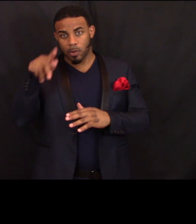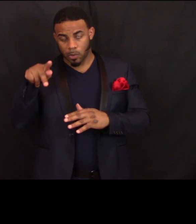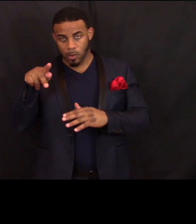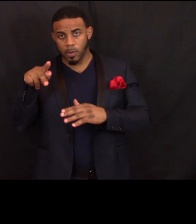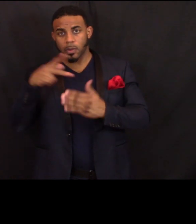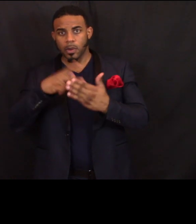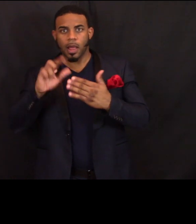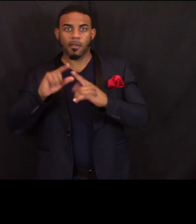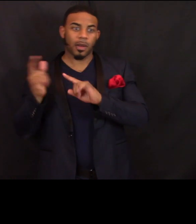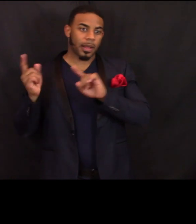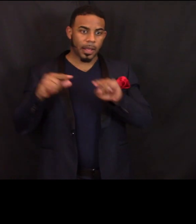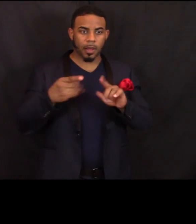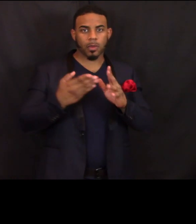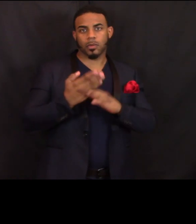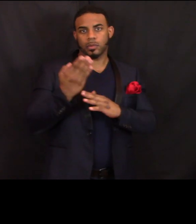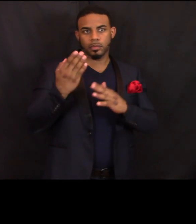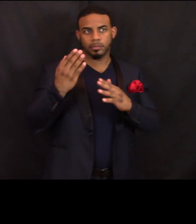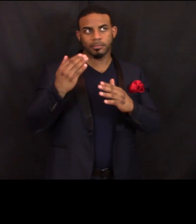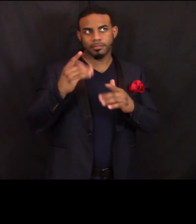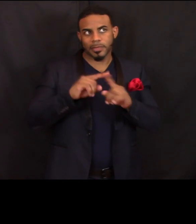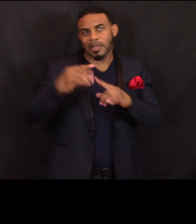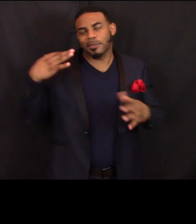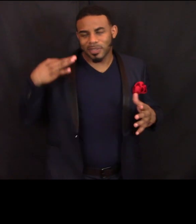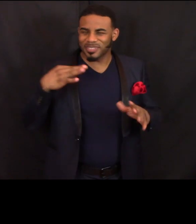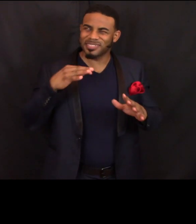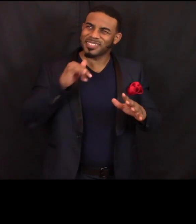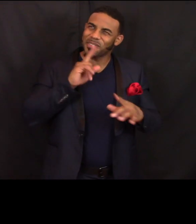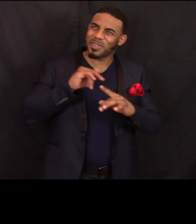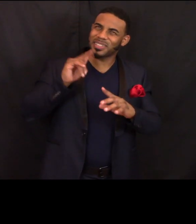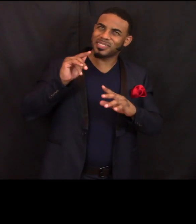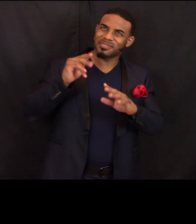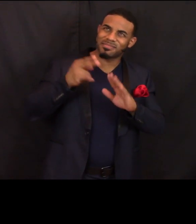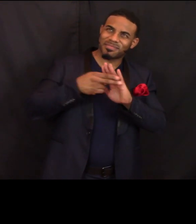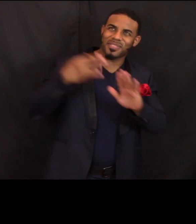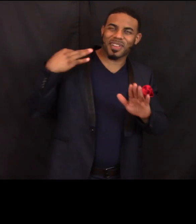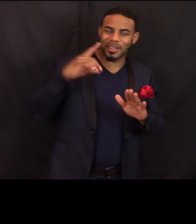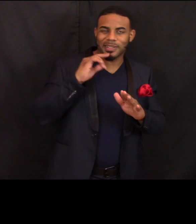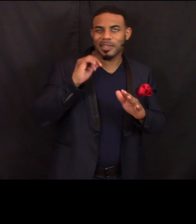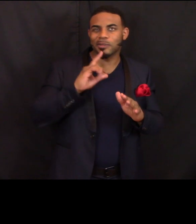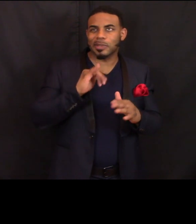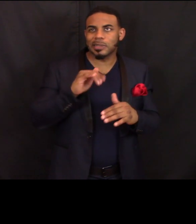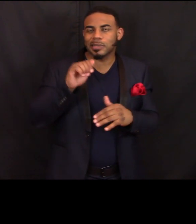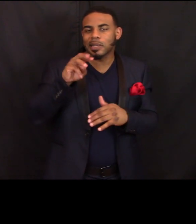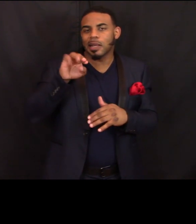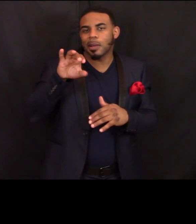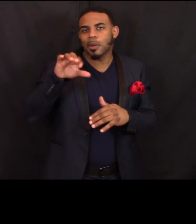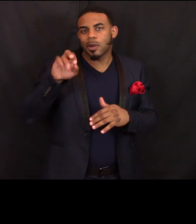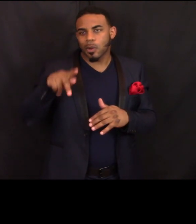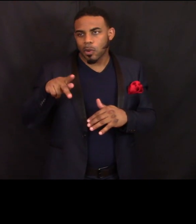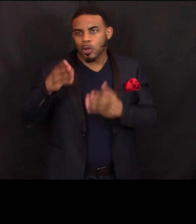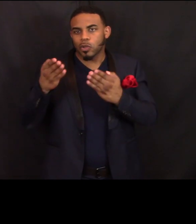as an AmeriCorps volunteer. Well, it's not really a volunteer. It’s an AmeriCorps Service member.